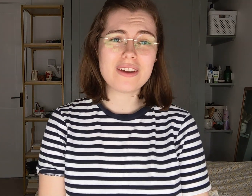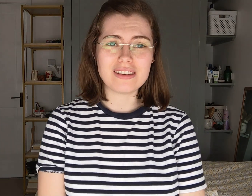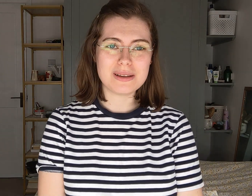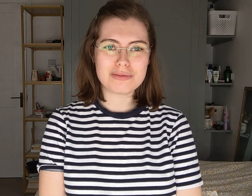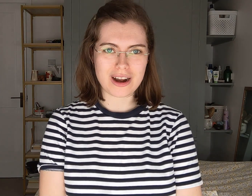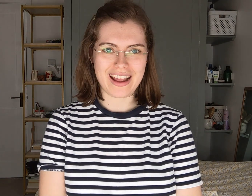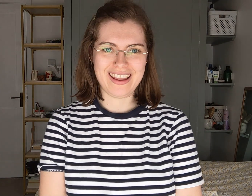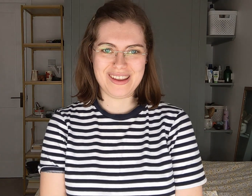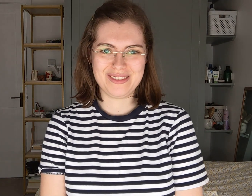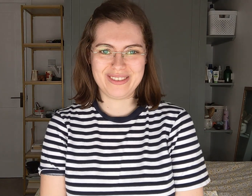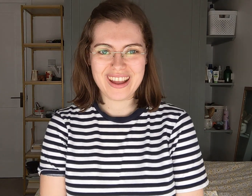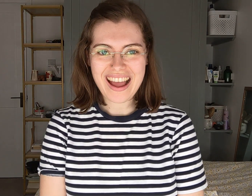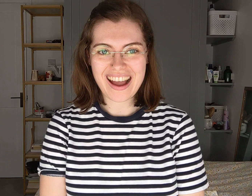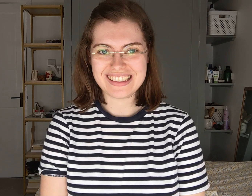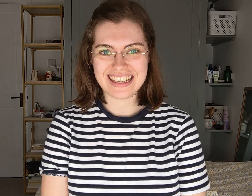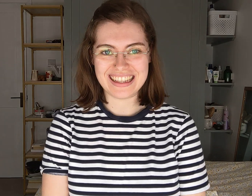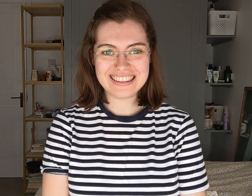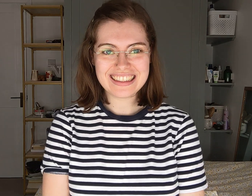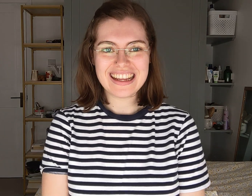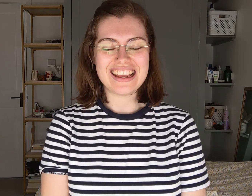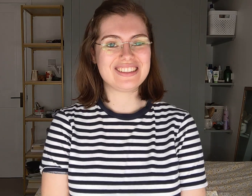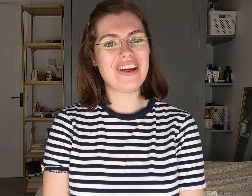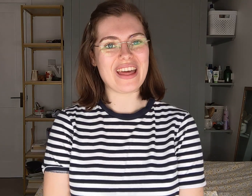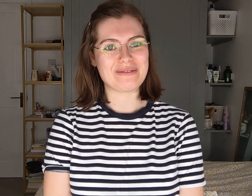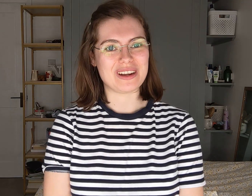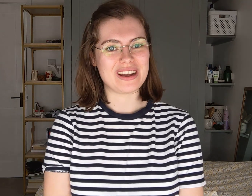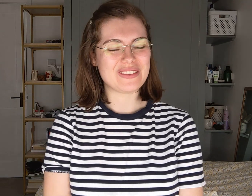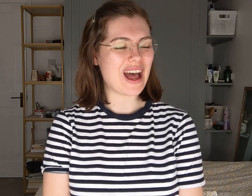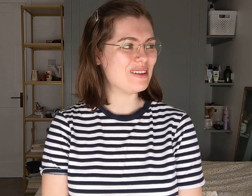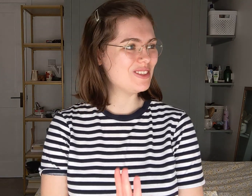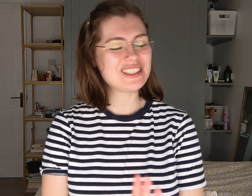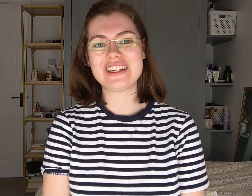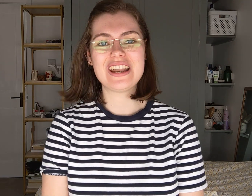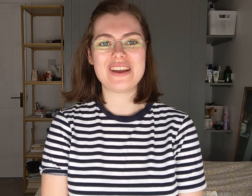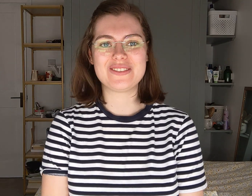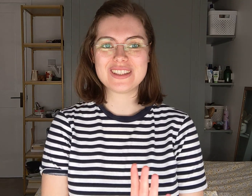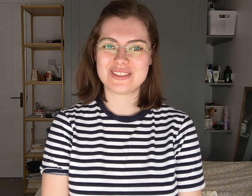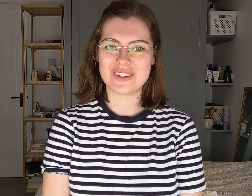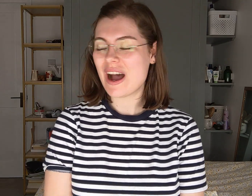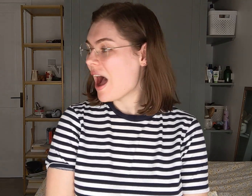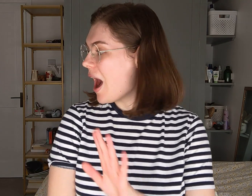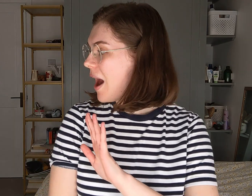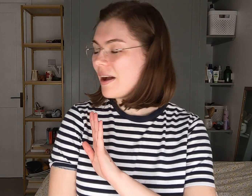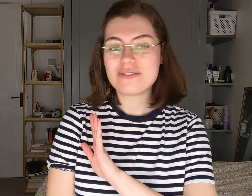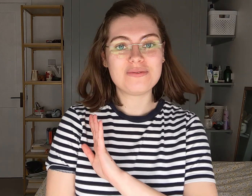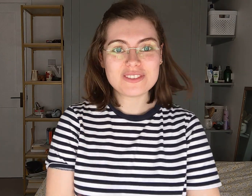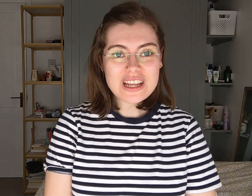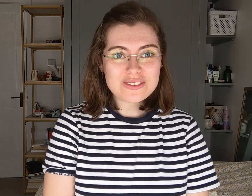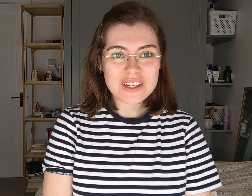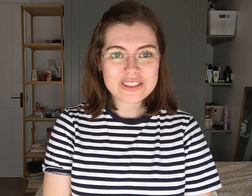very brave I did. It's not that brave. And just so you know, first of all, I've just finished all my